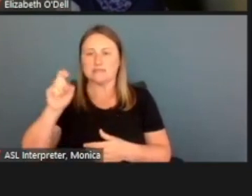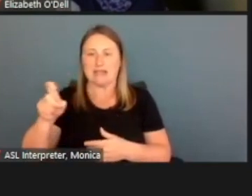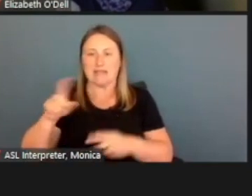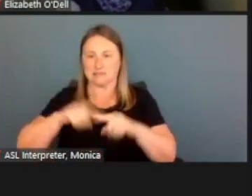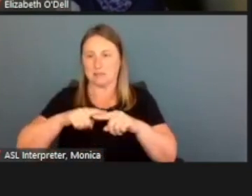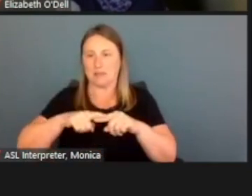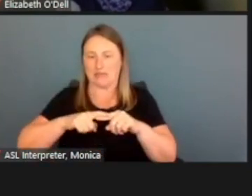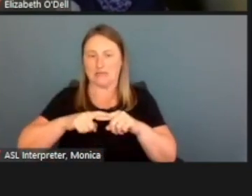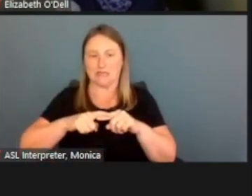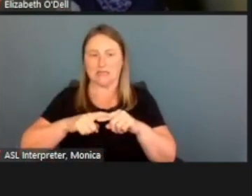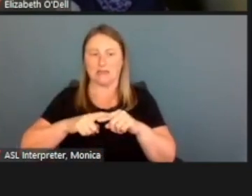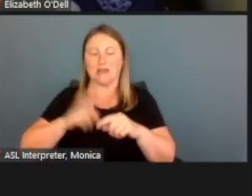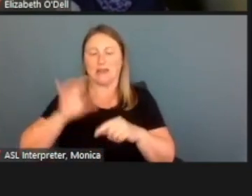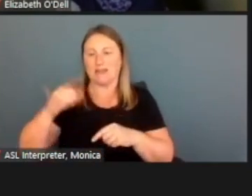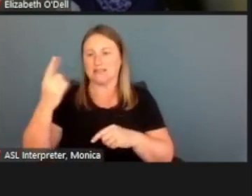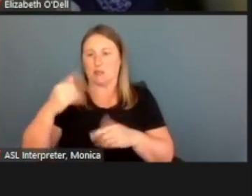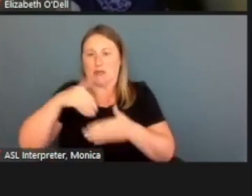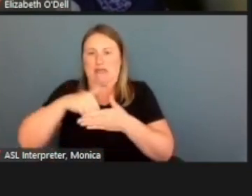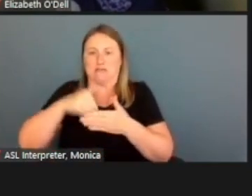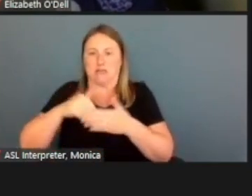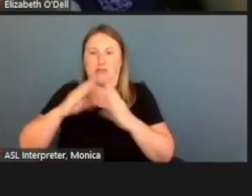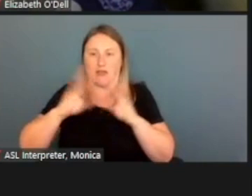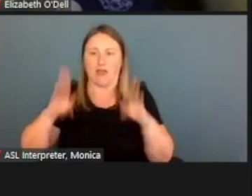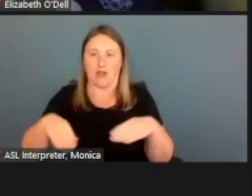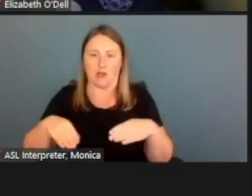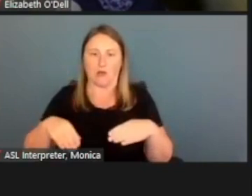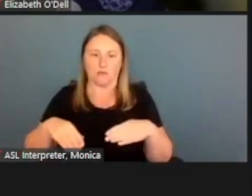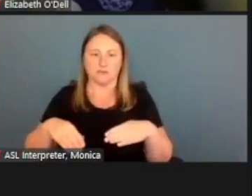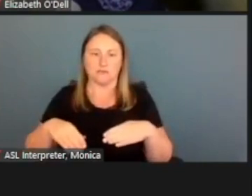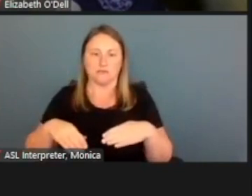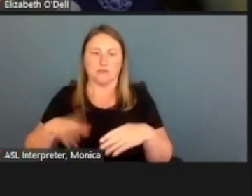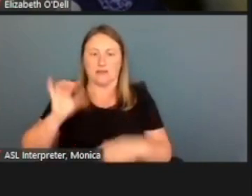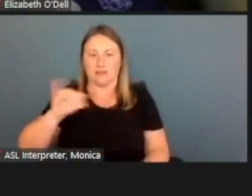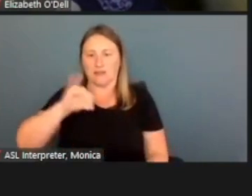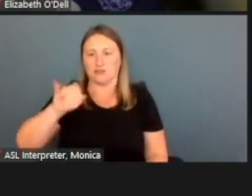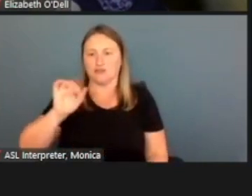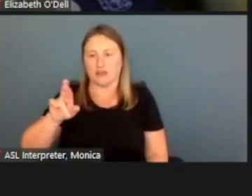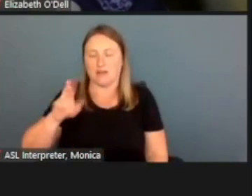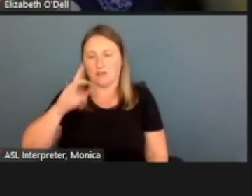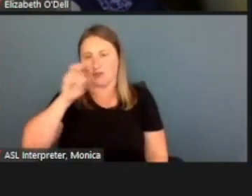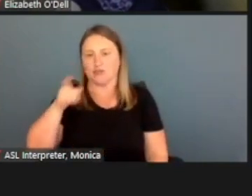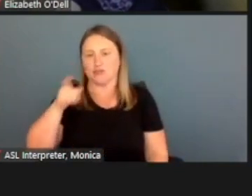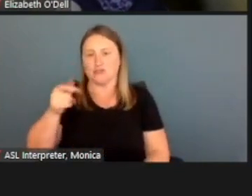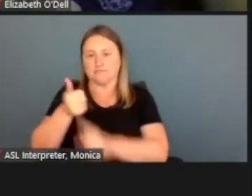It's someone inside the household, and that would be Jennifer since she's the main person applying.